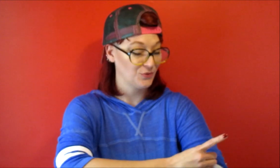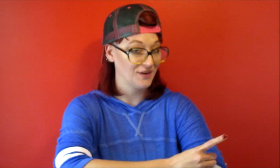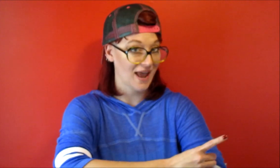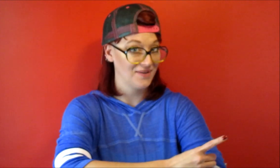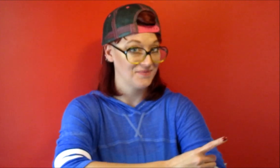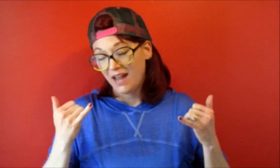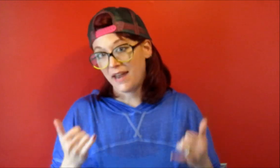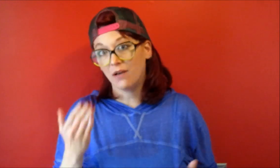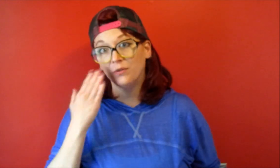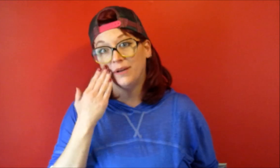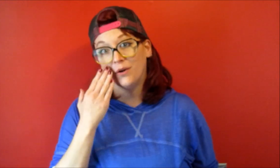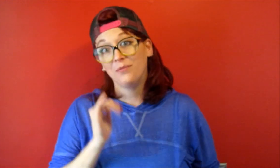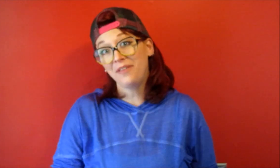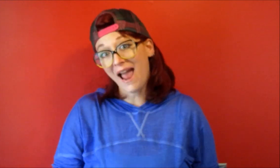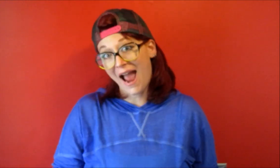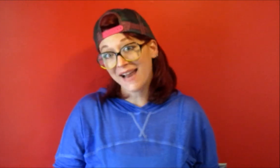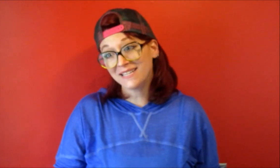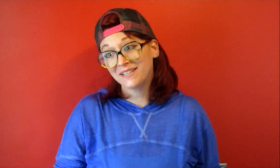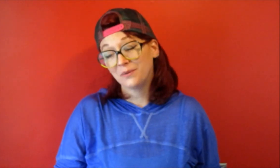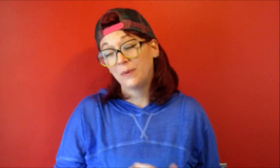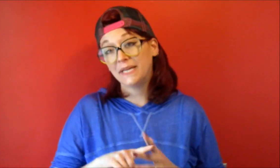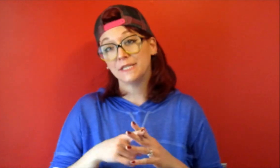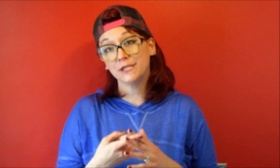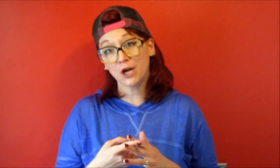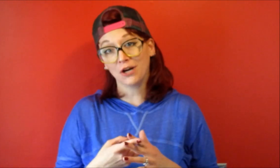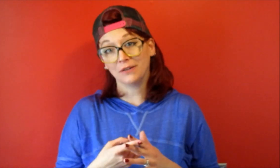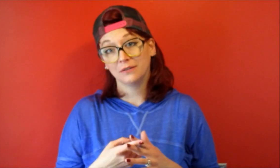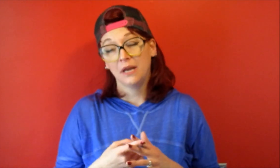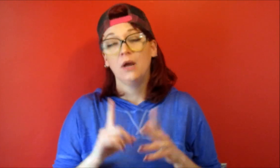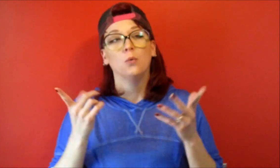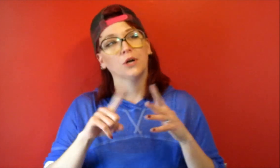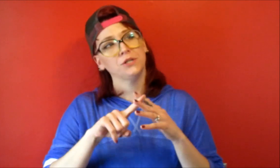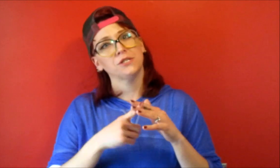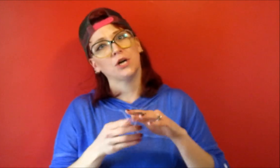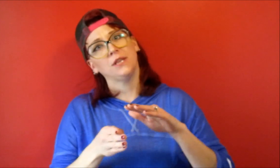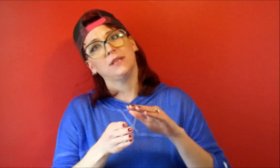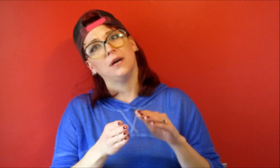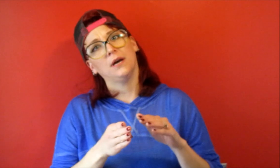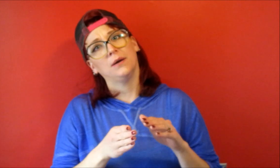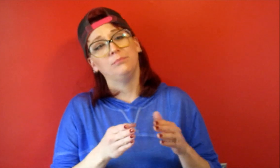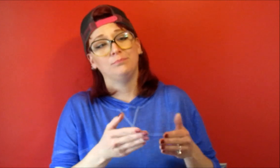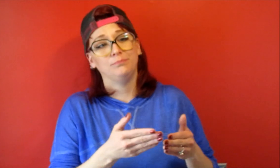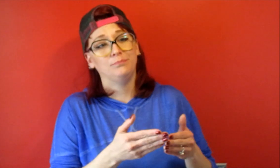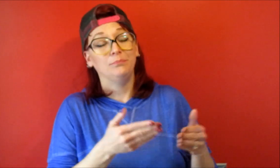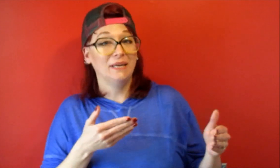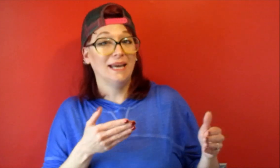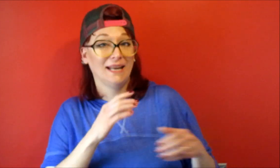the day now that we know that we can start we're gonna start at the beginning